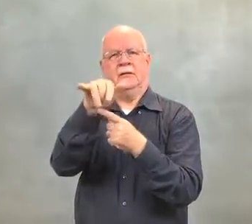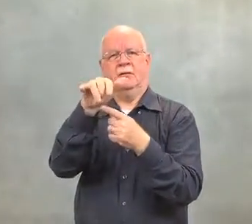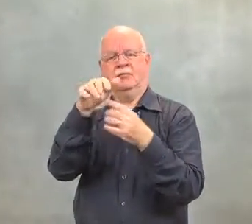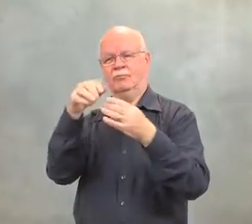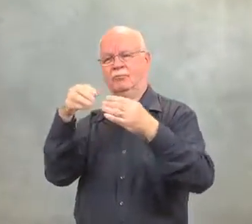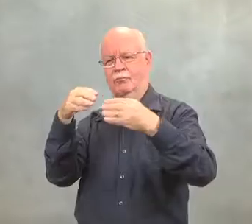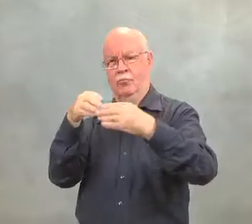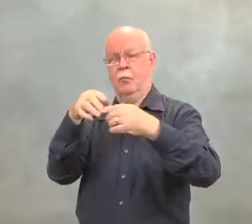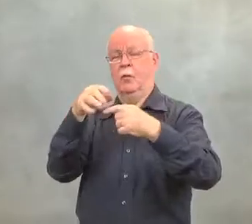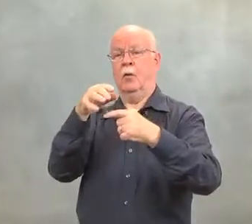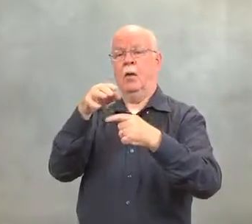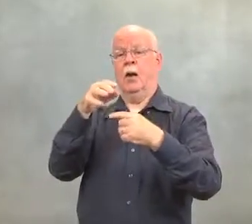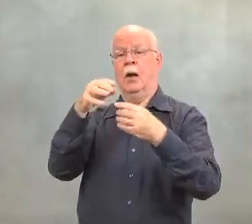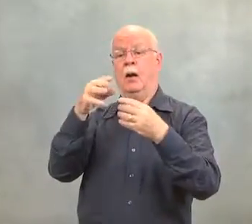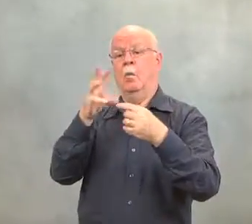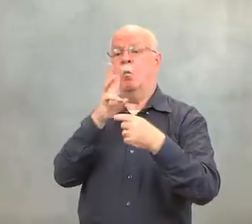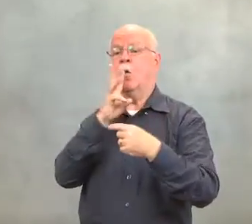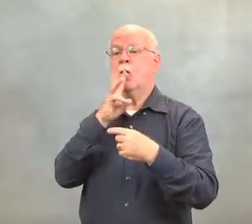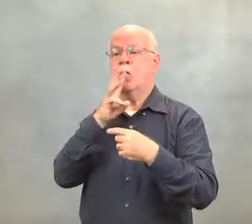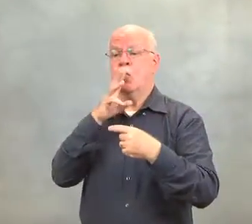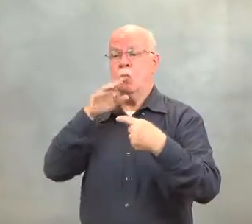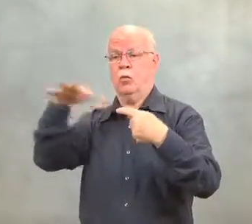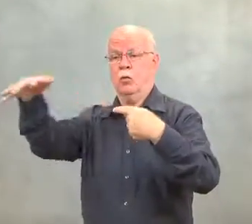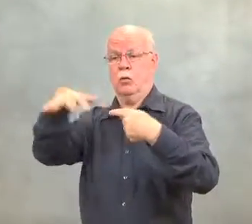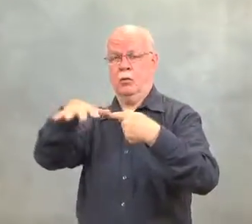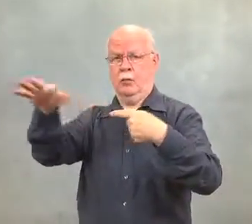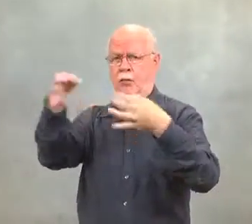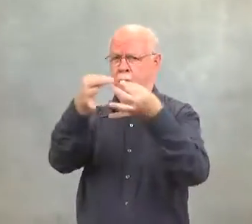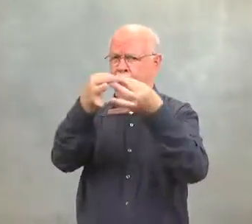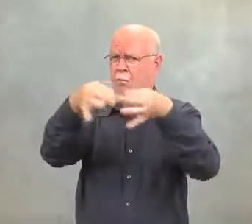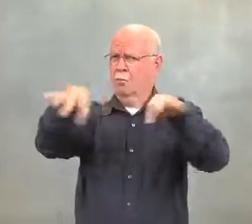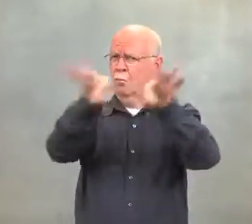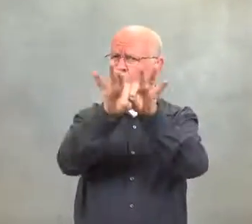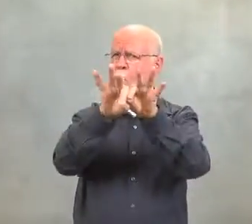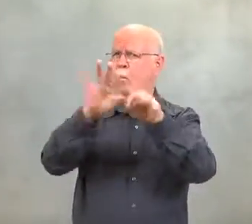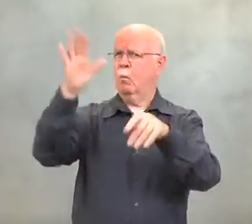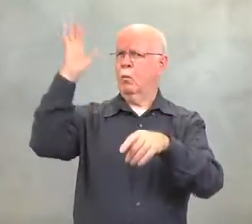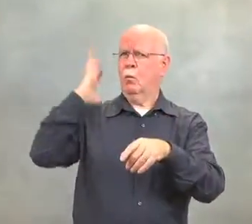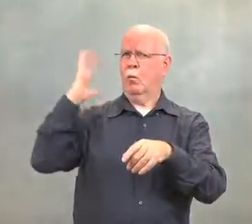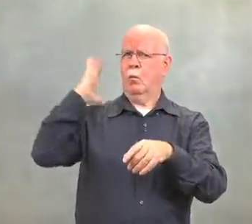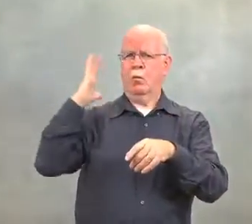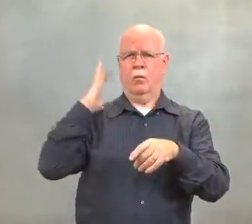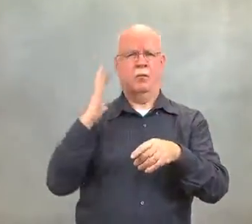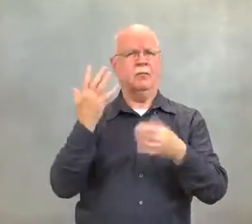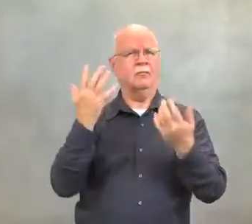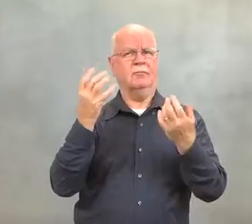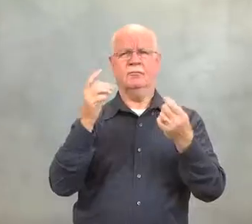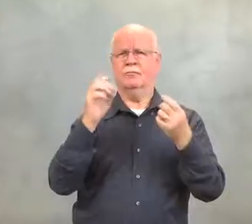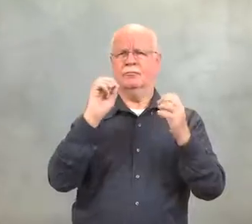Back then being by water was very important.